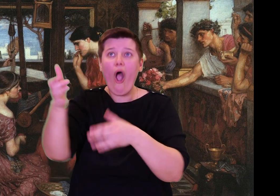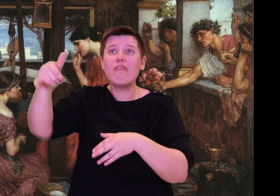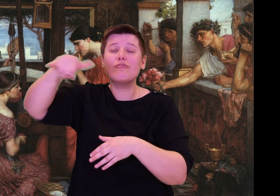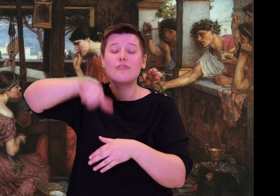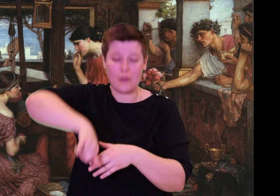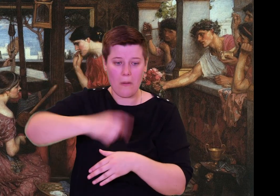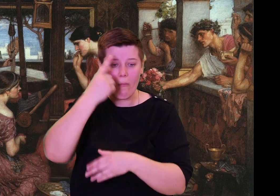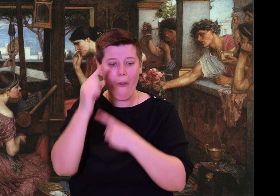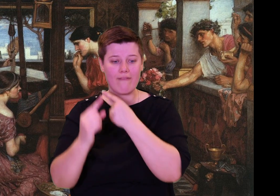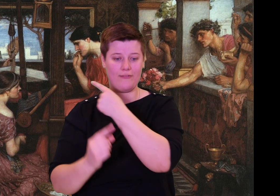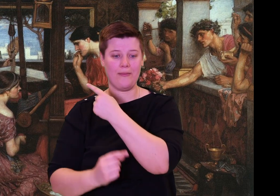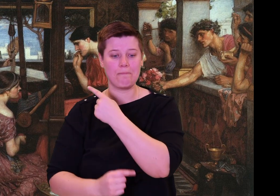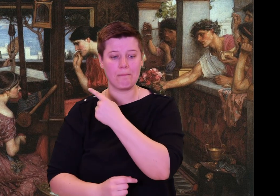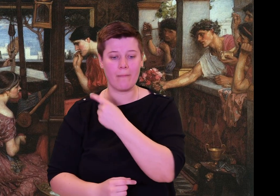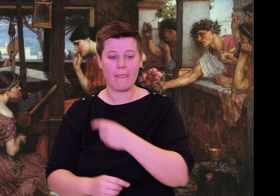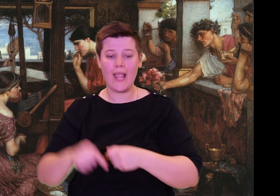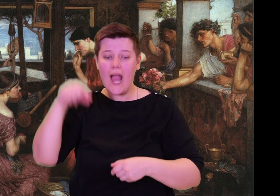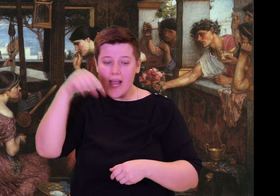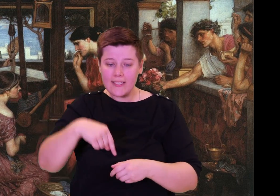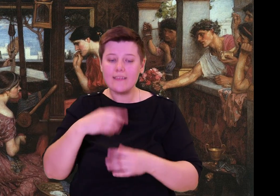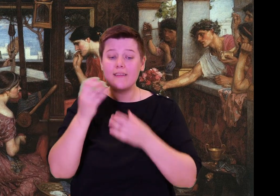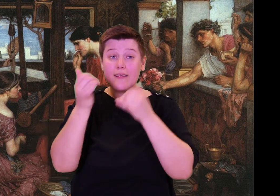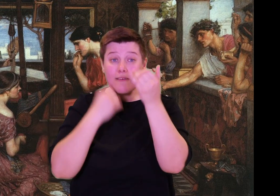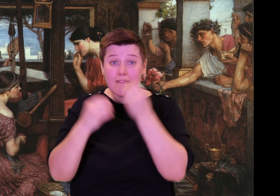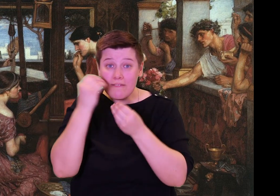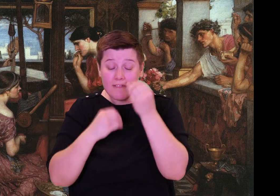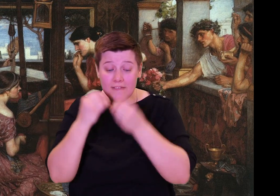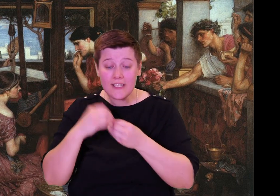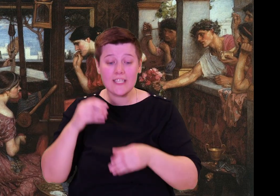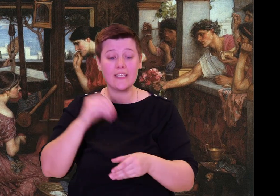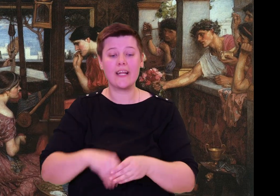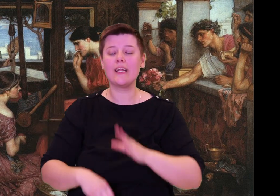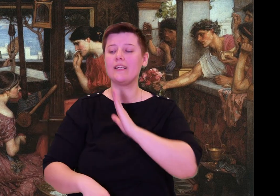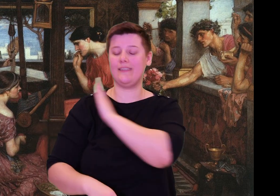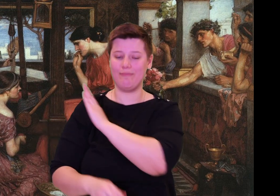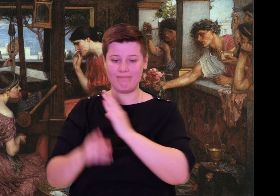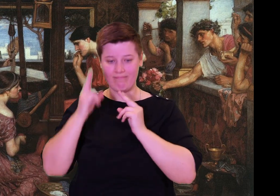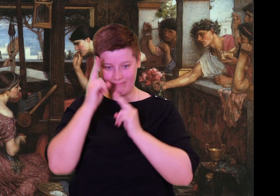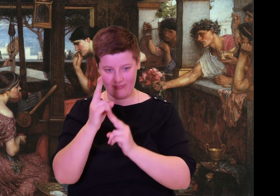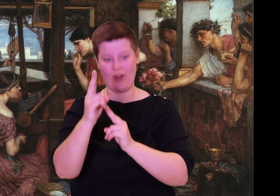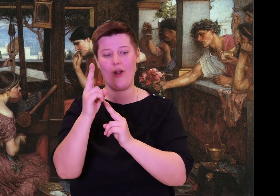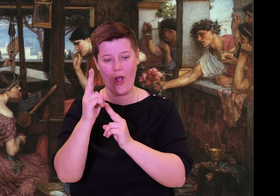beside his father and his brother Thrasymedes.